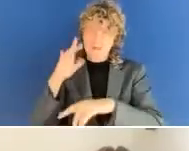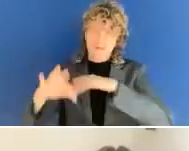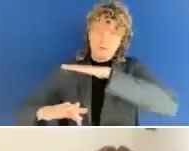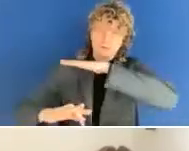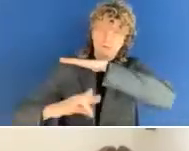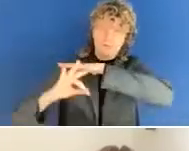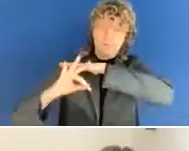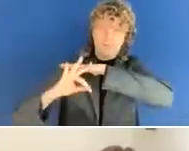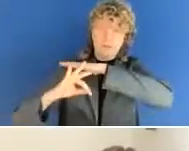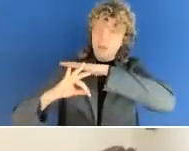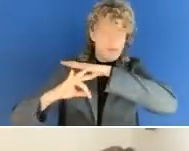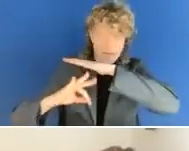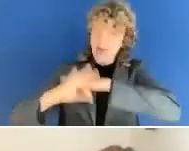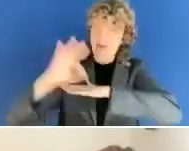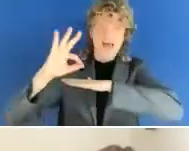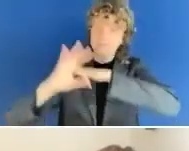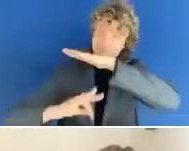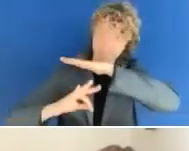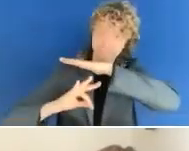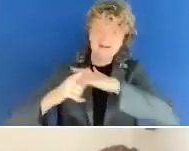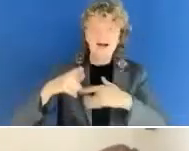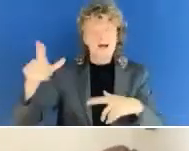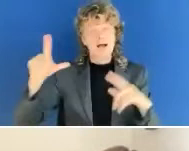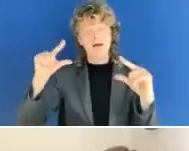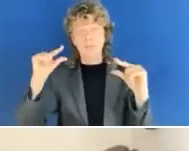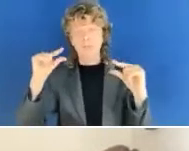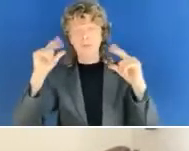a little bit of the reflections you got from your EU-based teams.